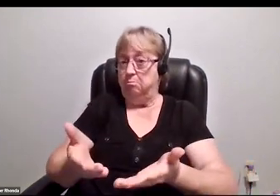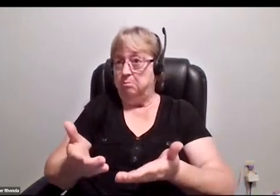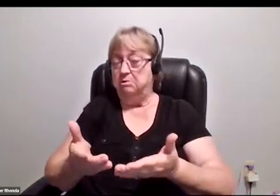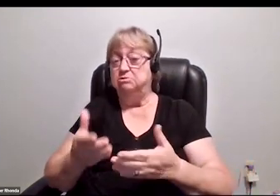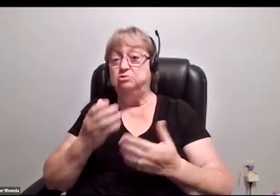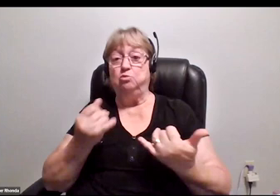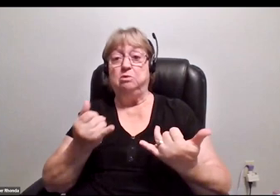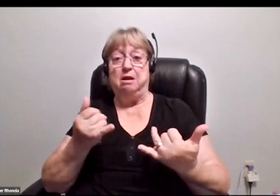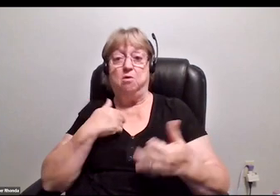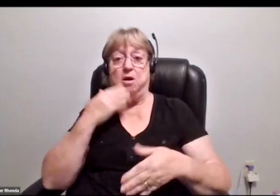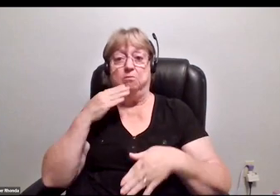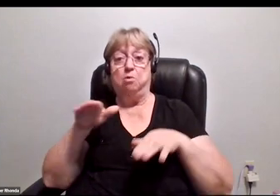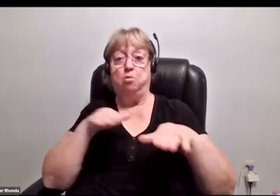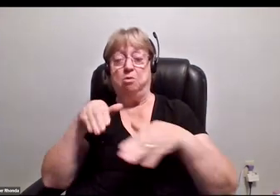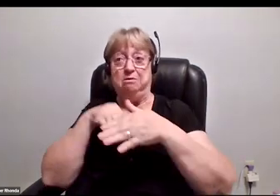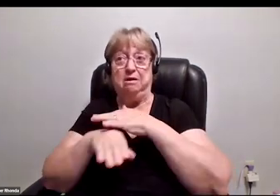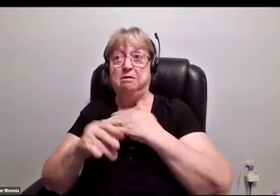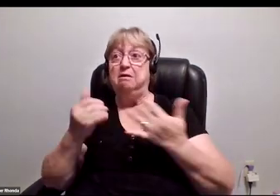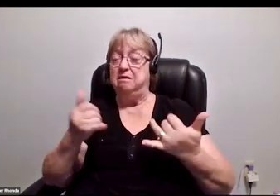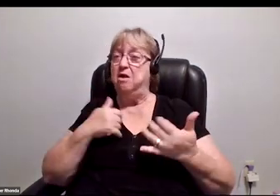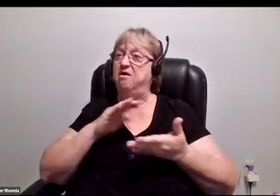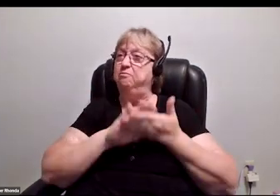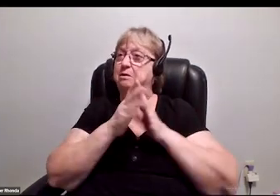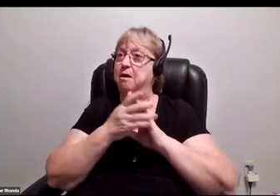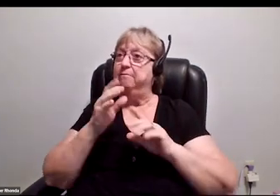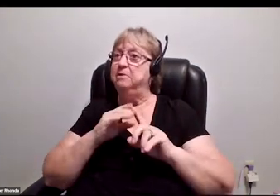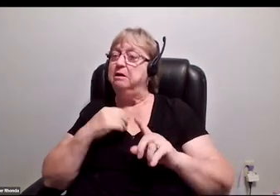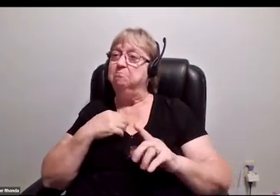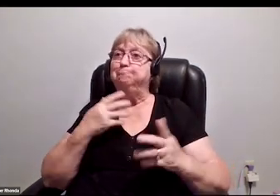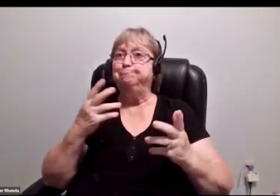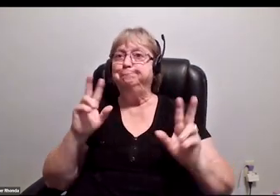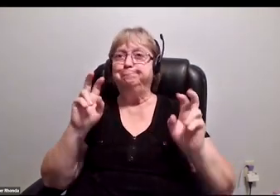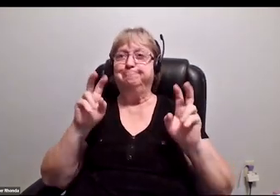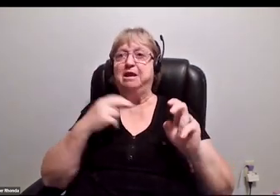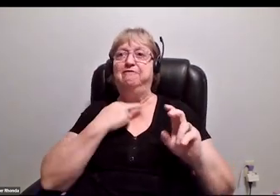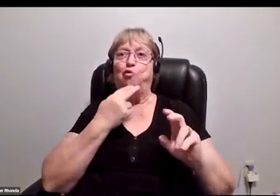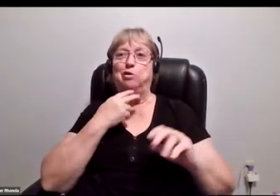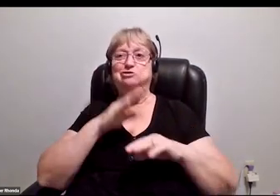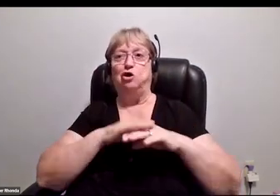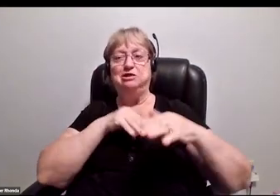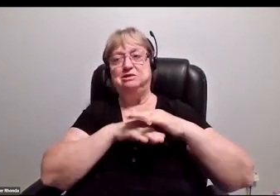Now, I'm walking in and I have now become the go-to voice on accessible spaces